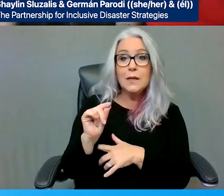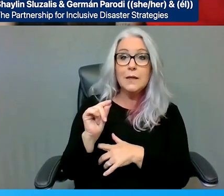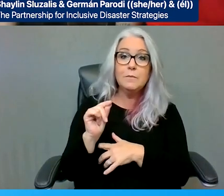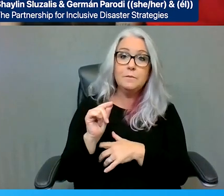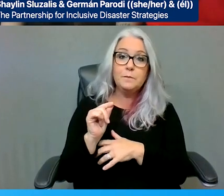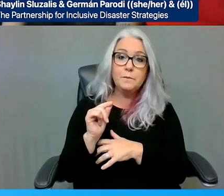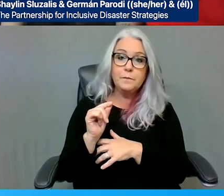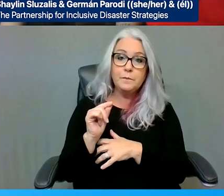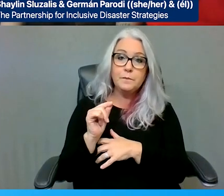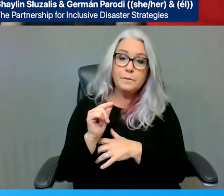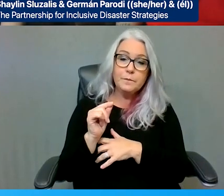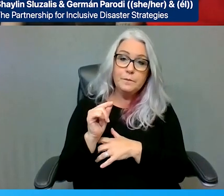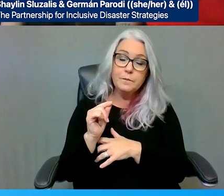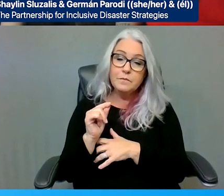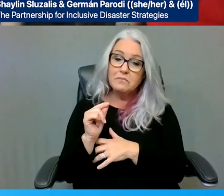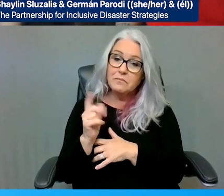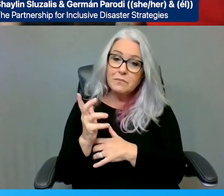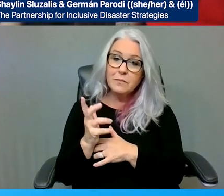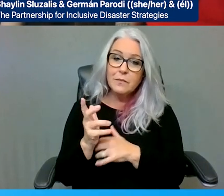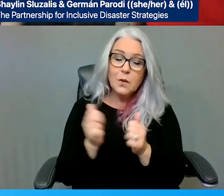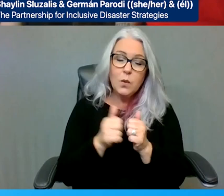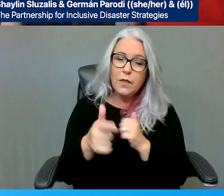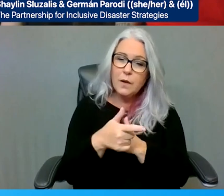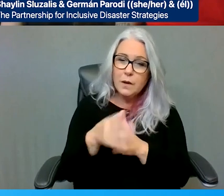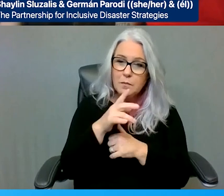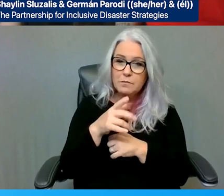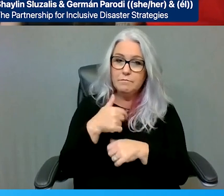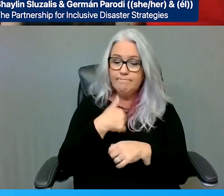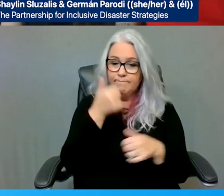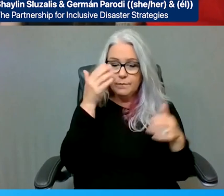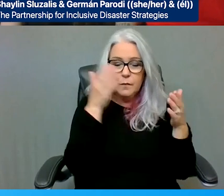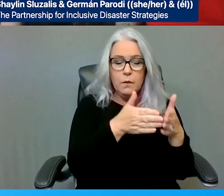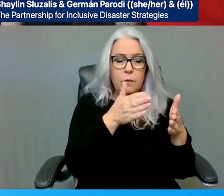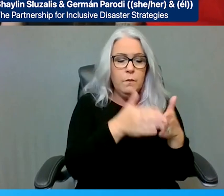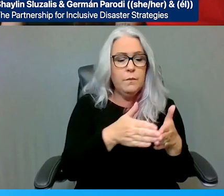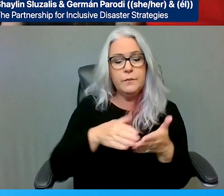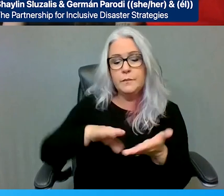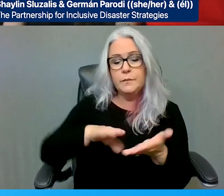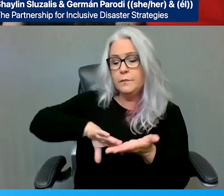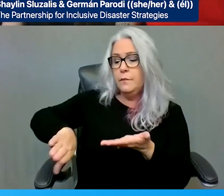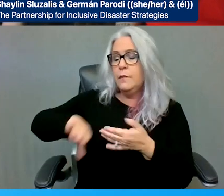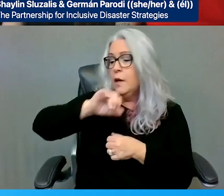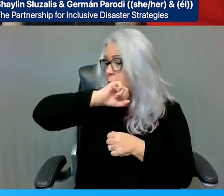on multiply marginalized communities and looking at how